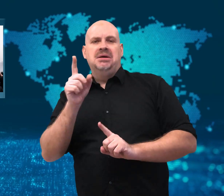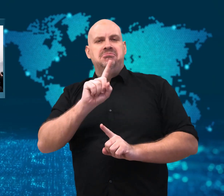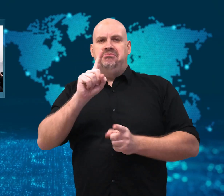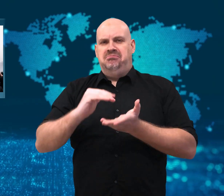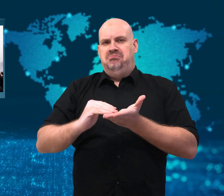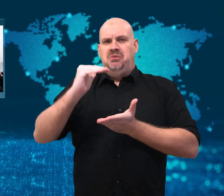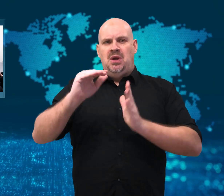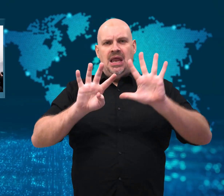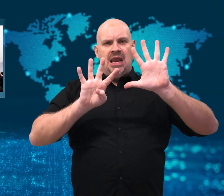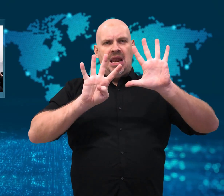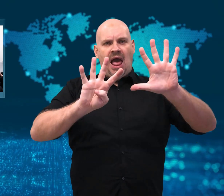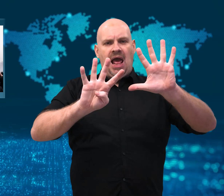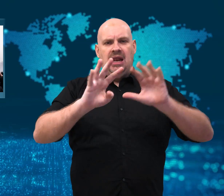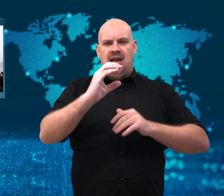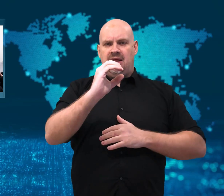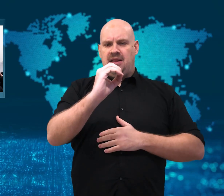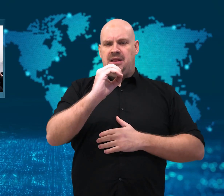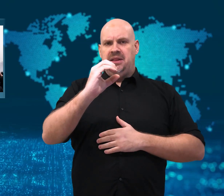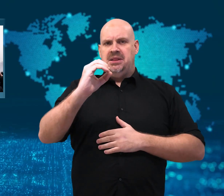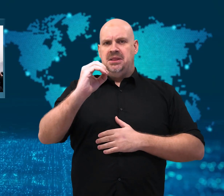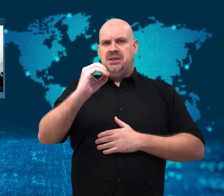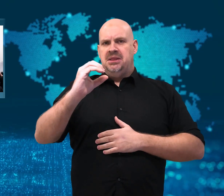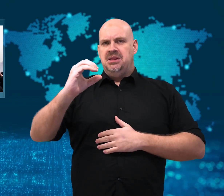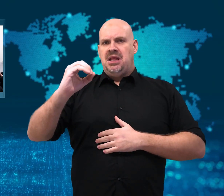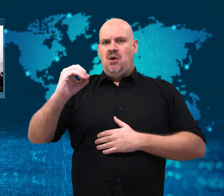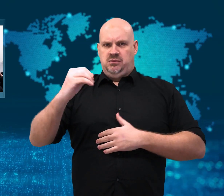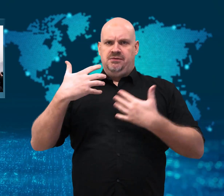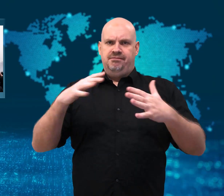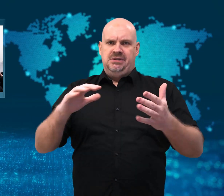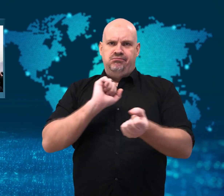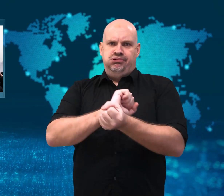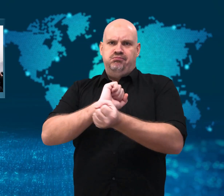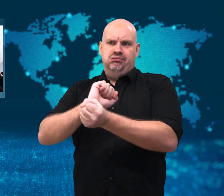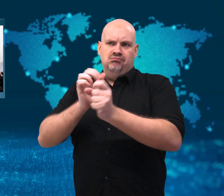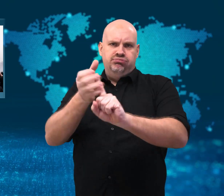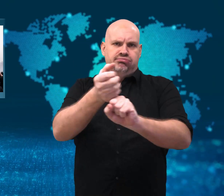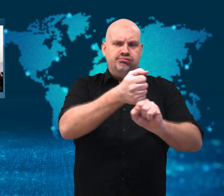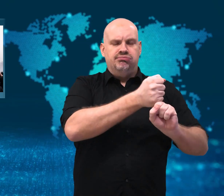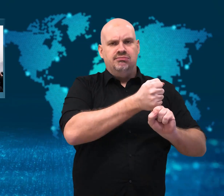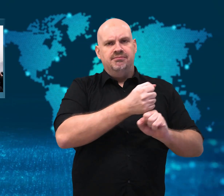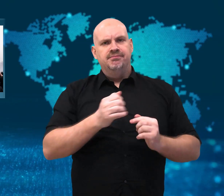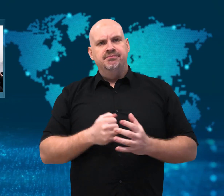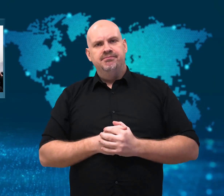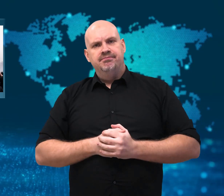arrested, others report the number is as high as 9,000.